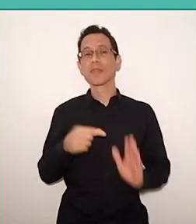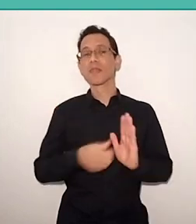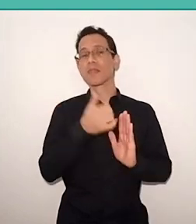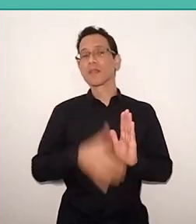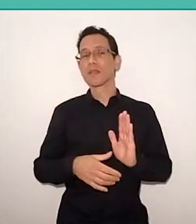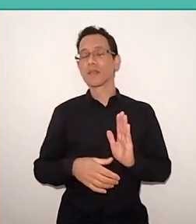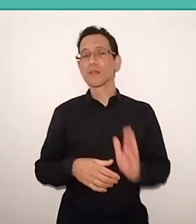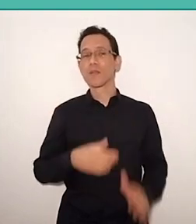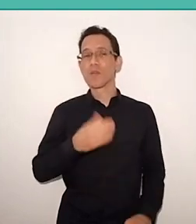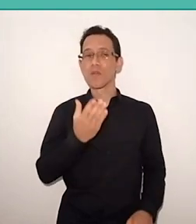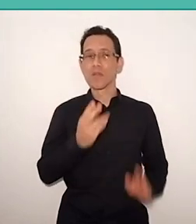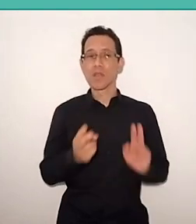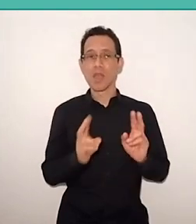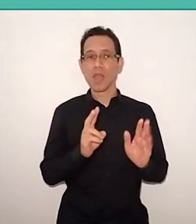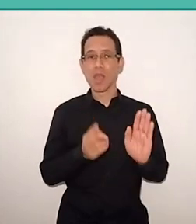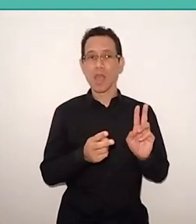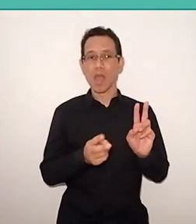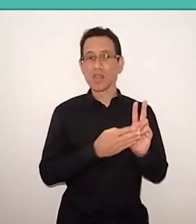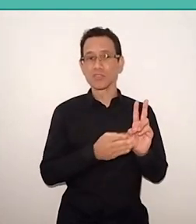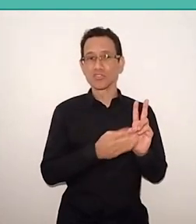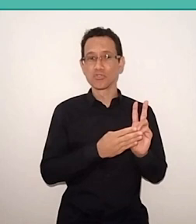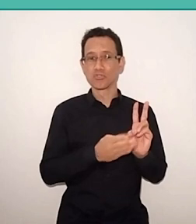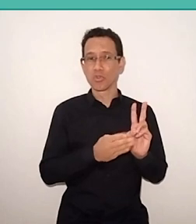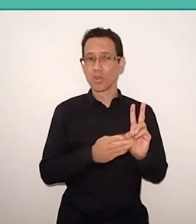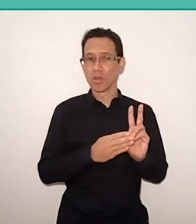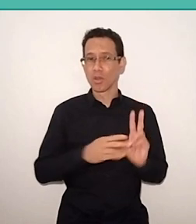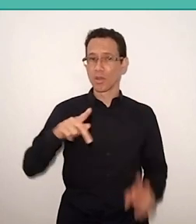which was burned alive in 1997, for five teenagers,